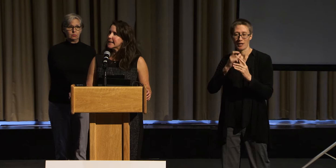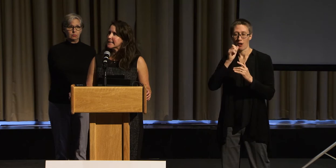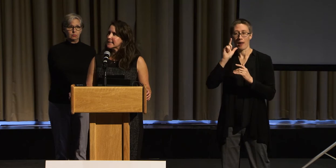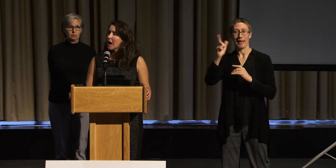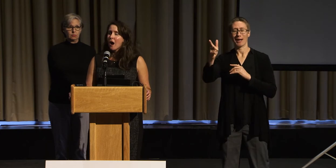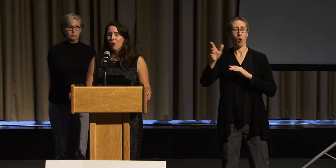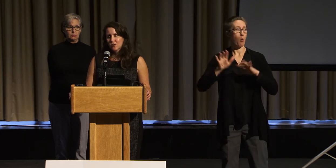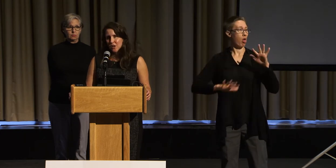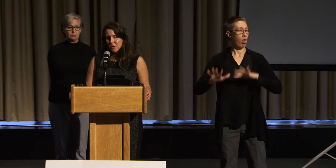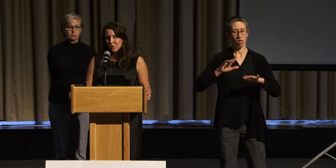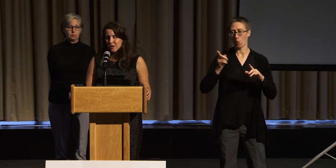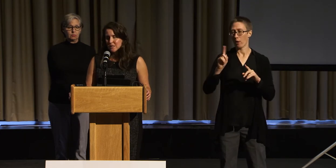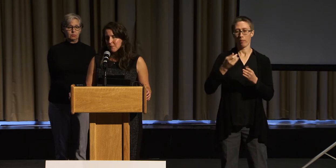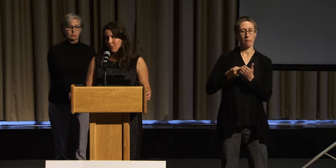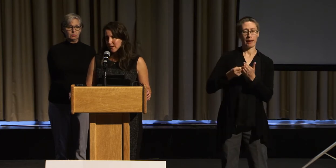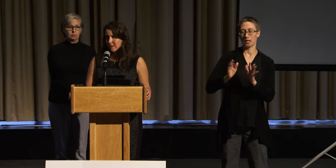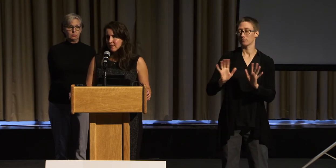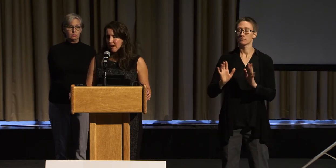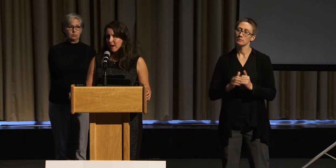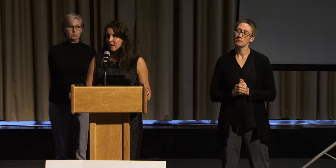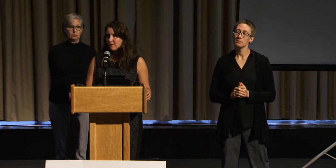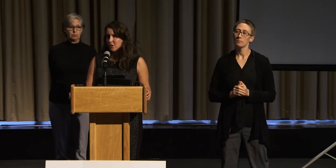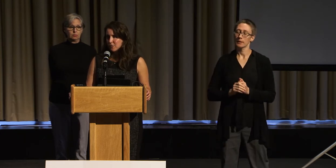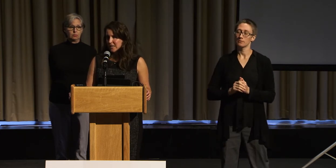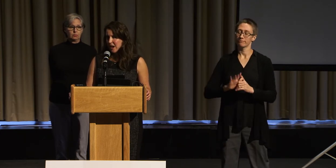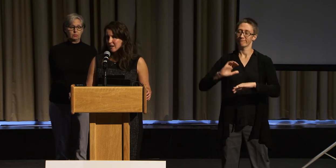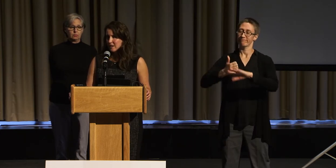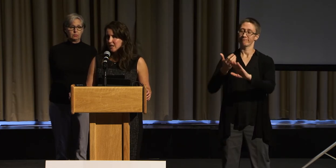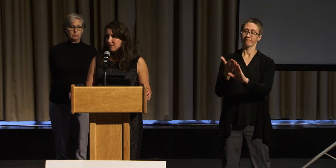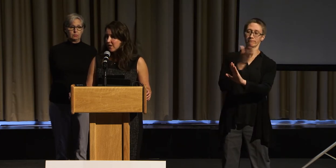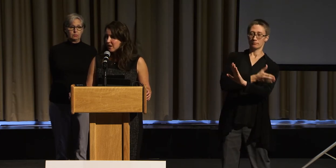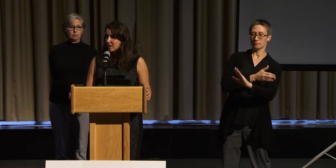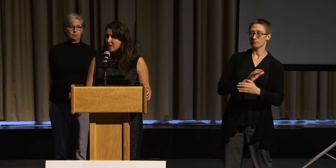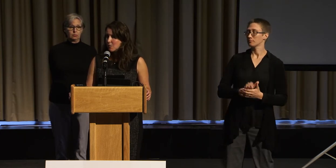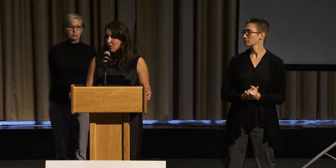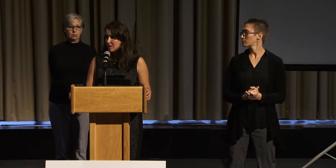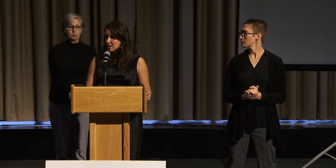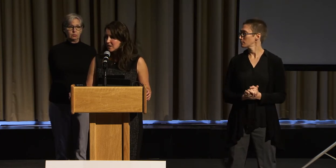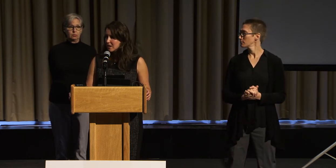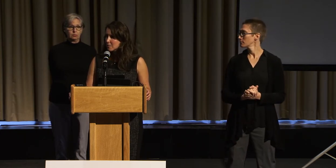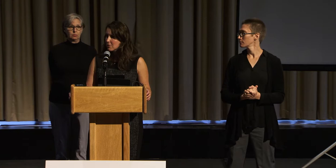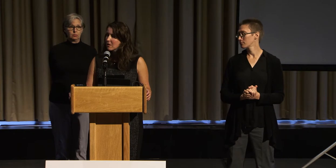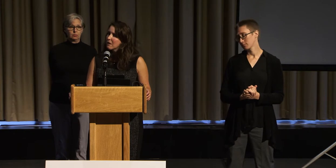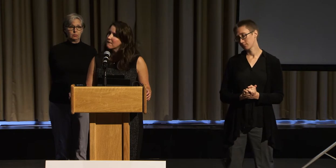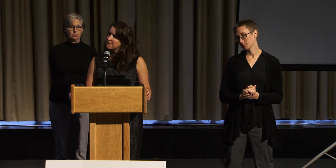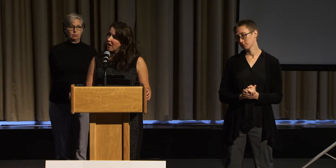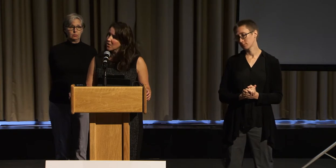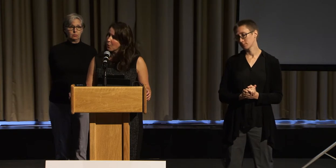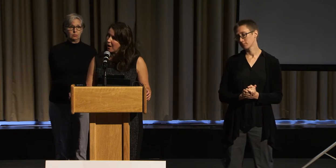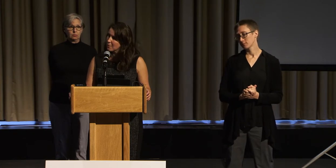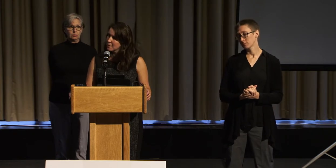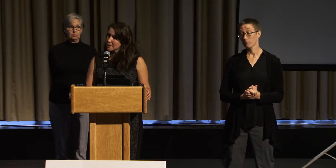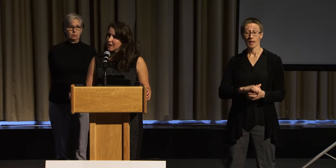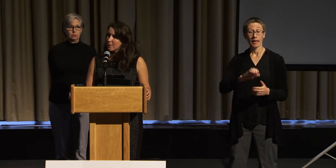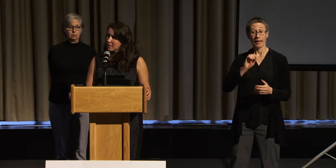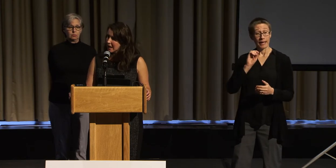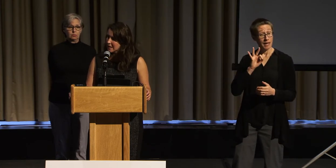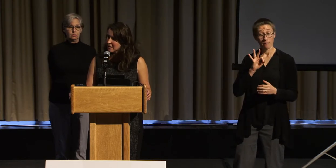And also, it's important that, if you attend an event and it wasn't accessible, follow up. Complain.